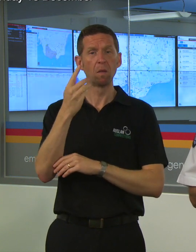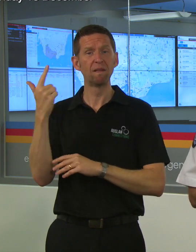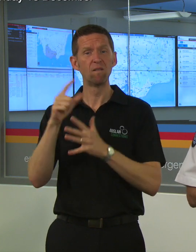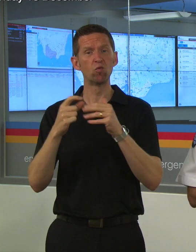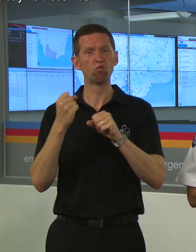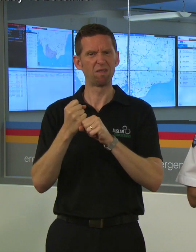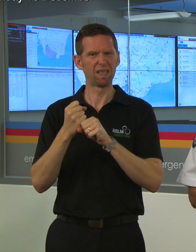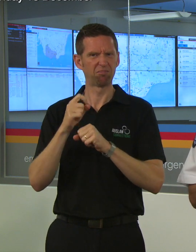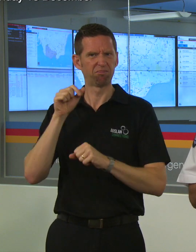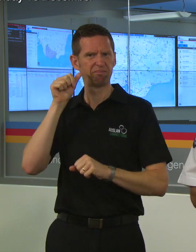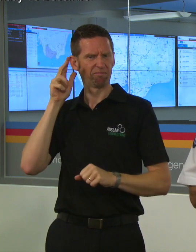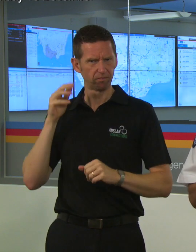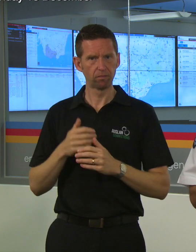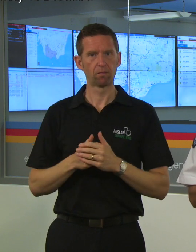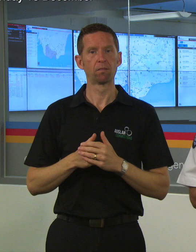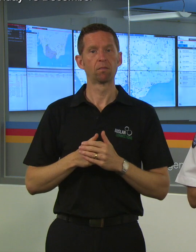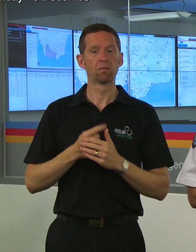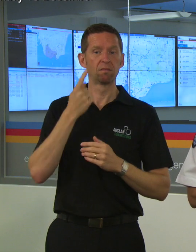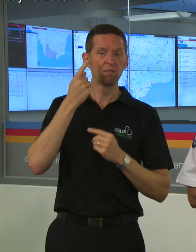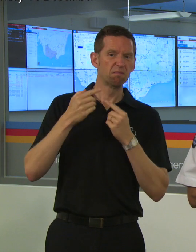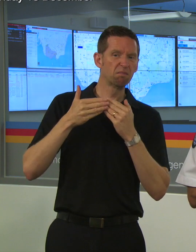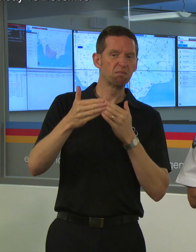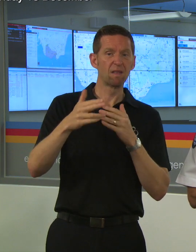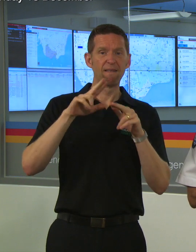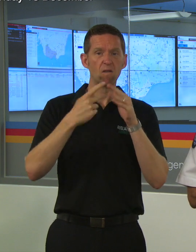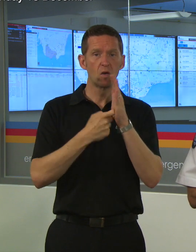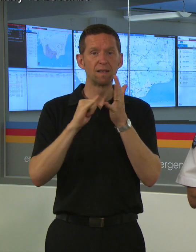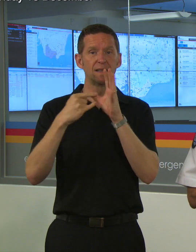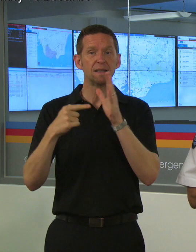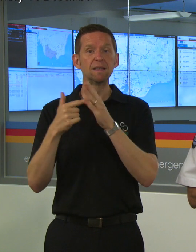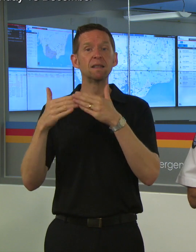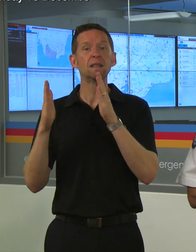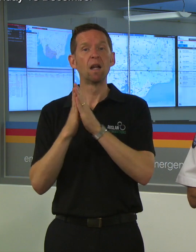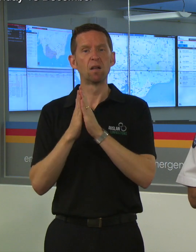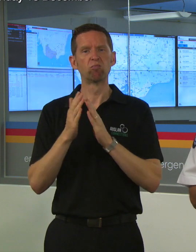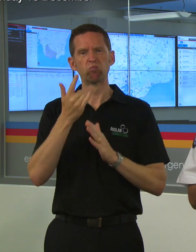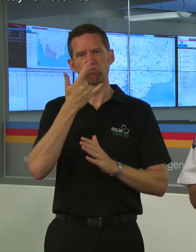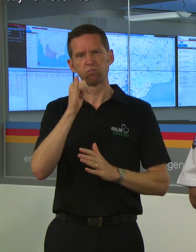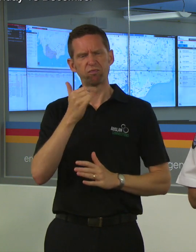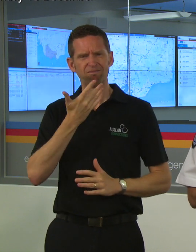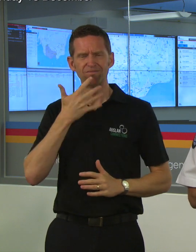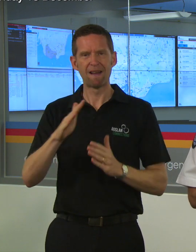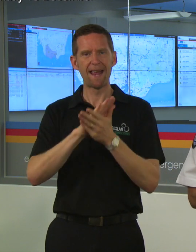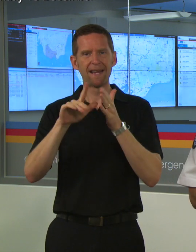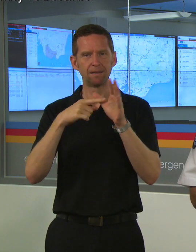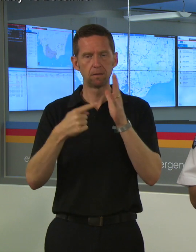Now we are moving in where we see Friday, Saturday, and Sunday be a very significant heat event, and also we will have wind